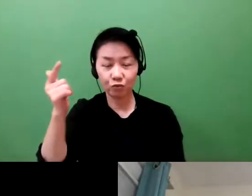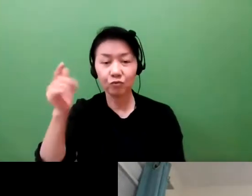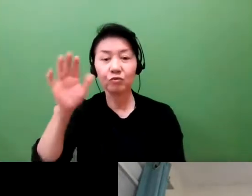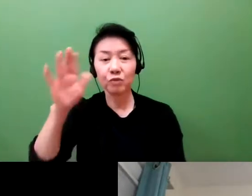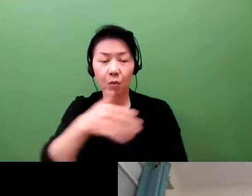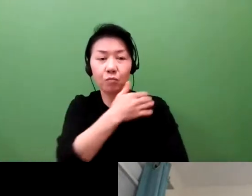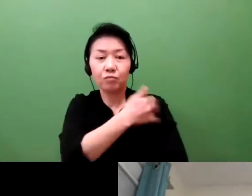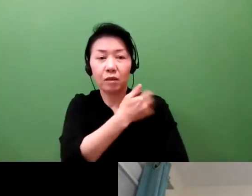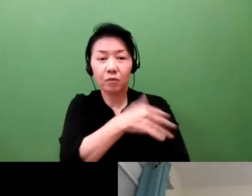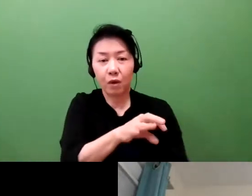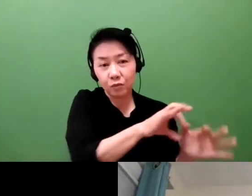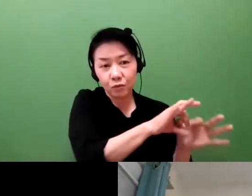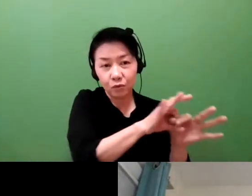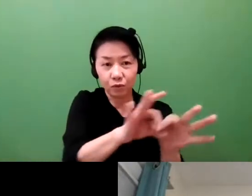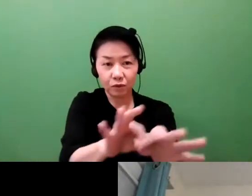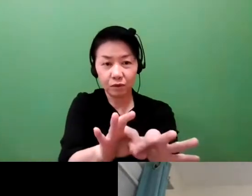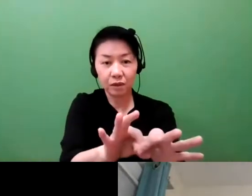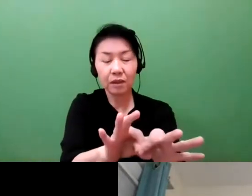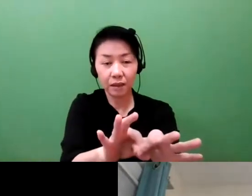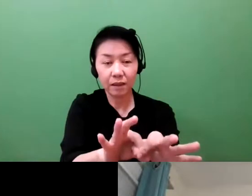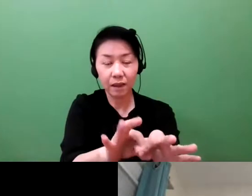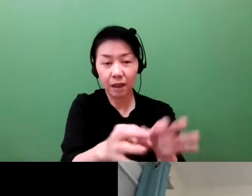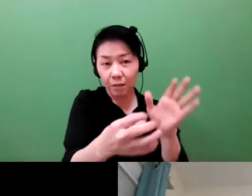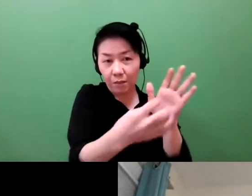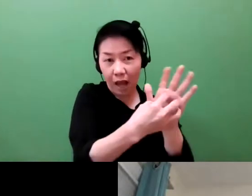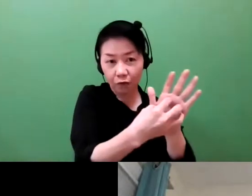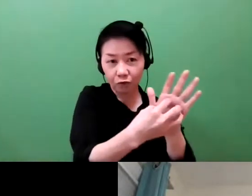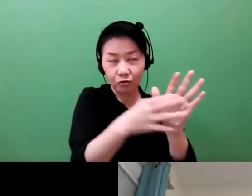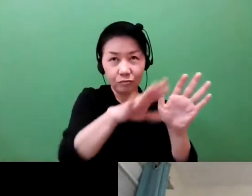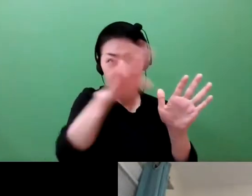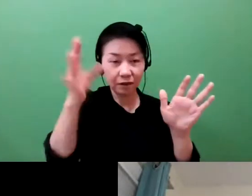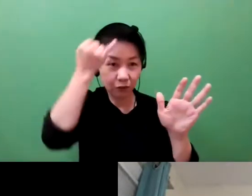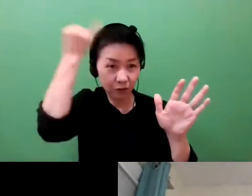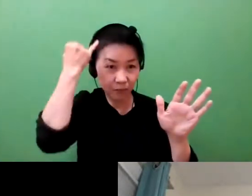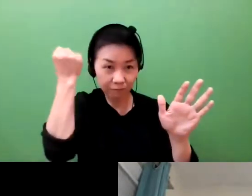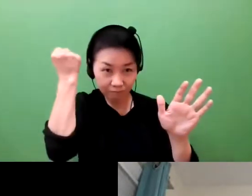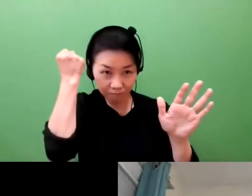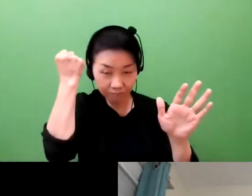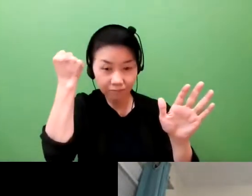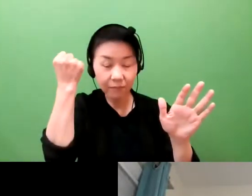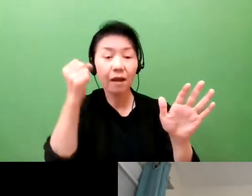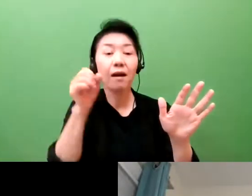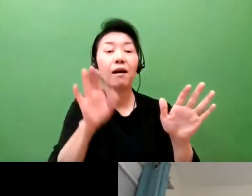They protect that goodwill and that trust in the marketplace.